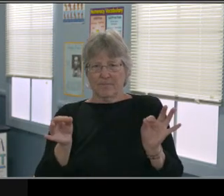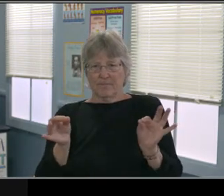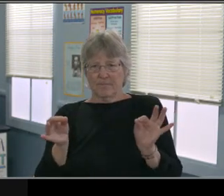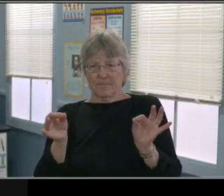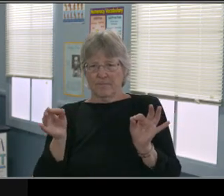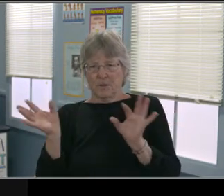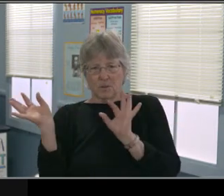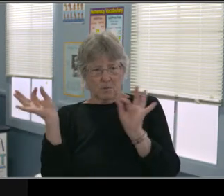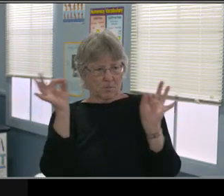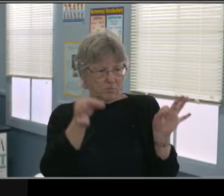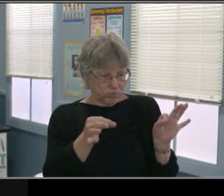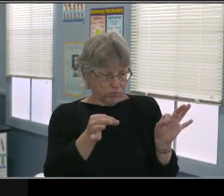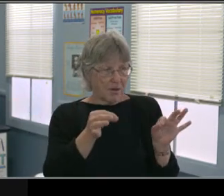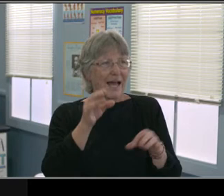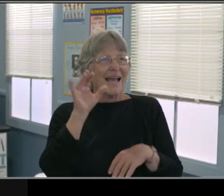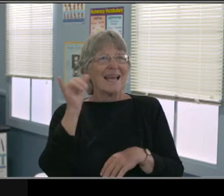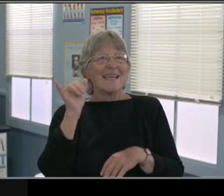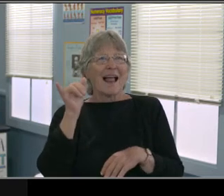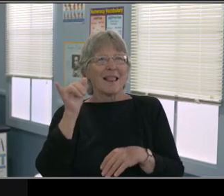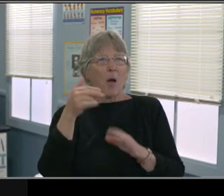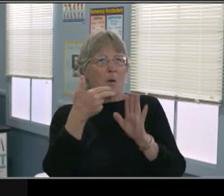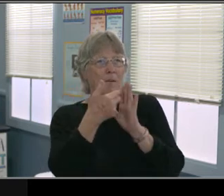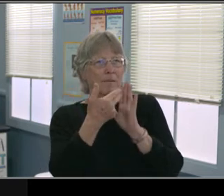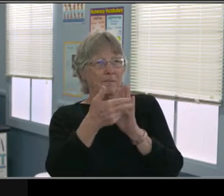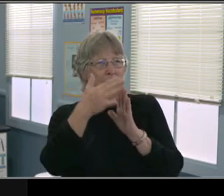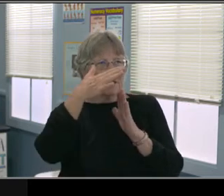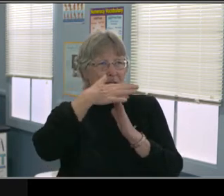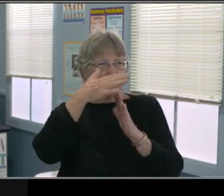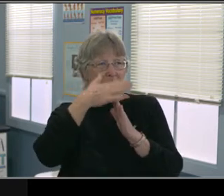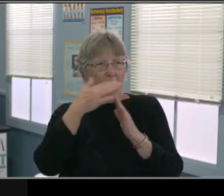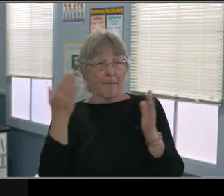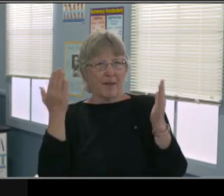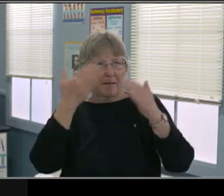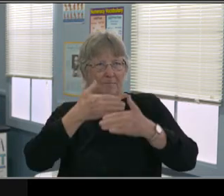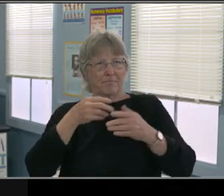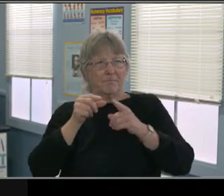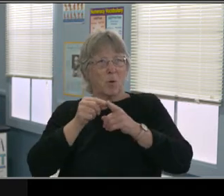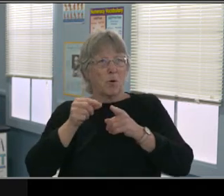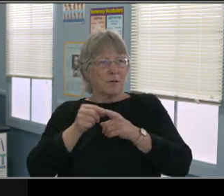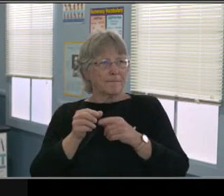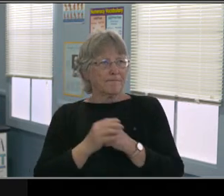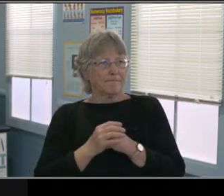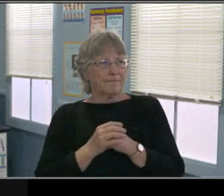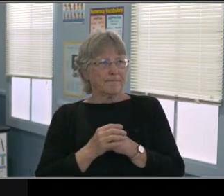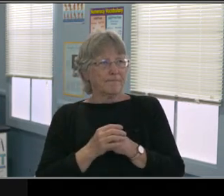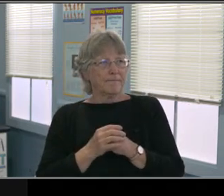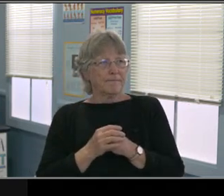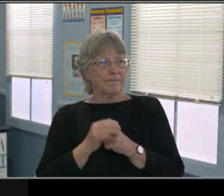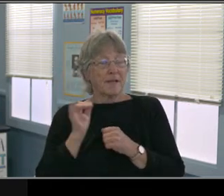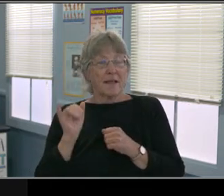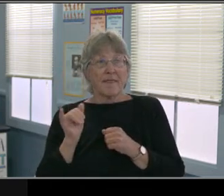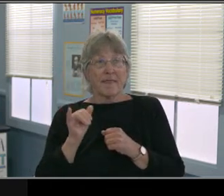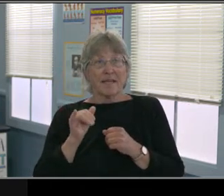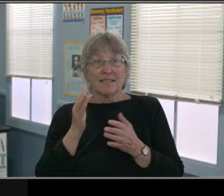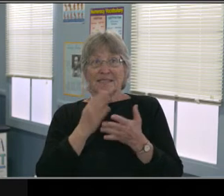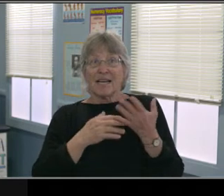or via US mail, that we are going to implement this because of the emergency conditions.